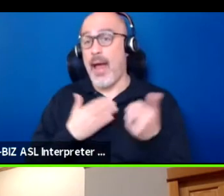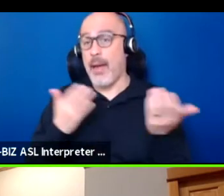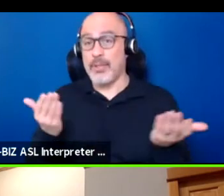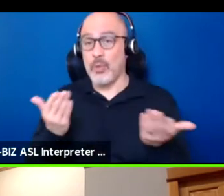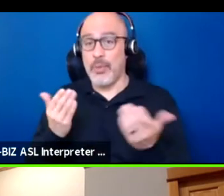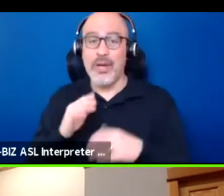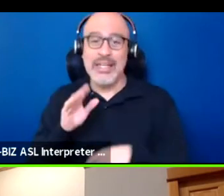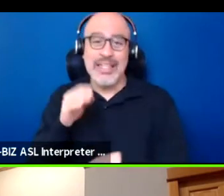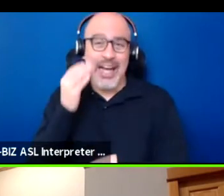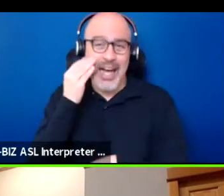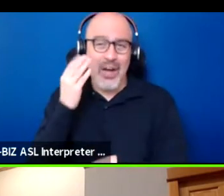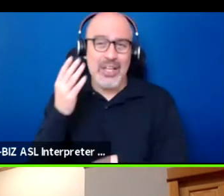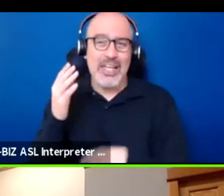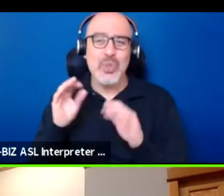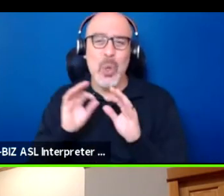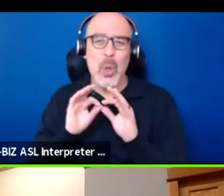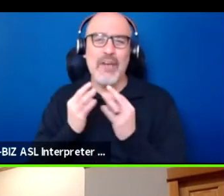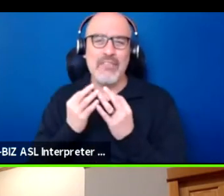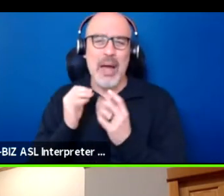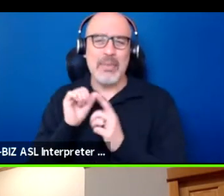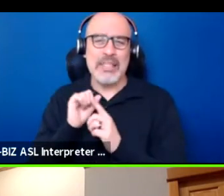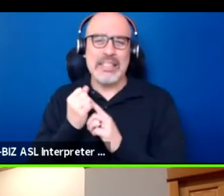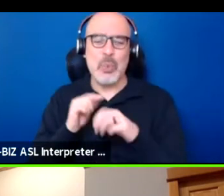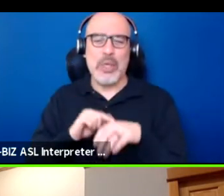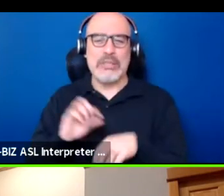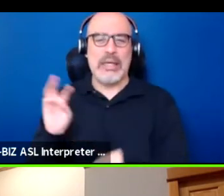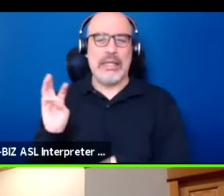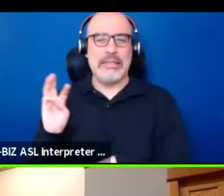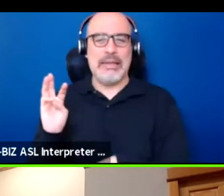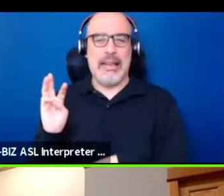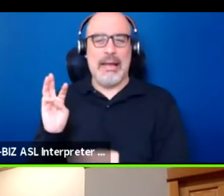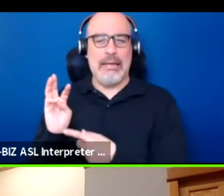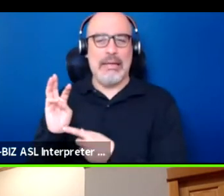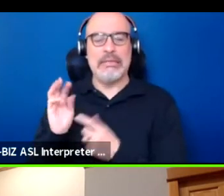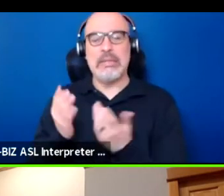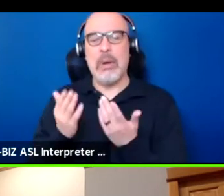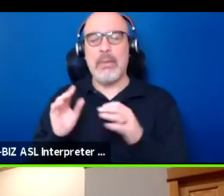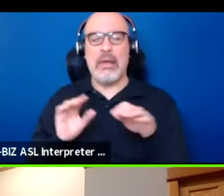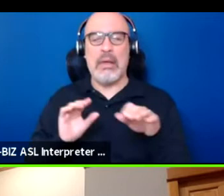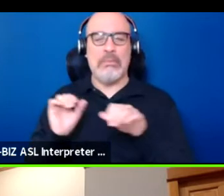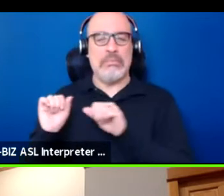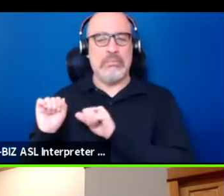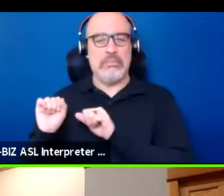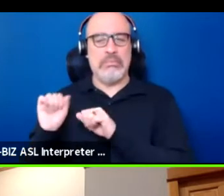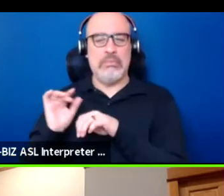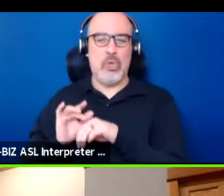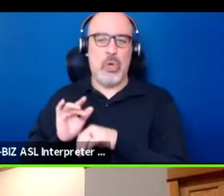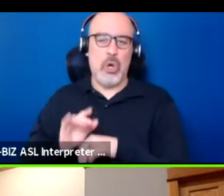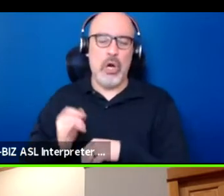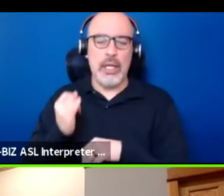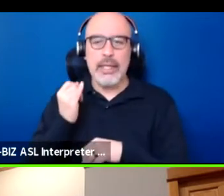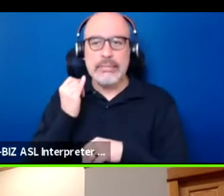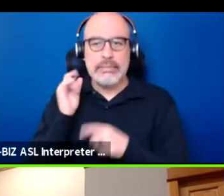that I have a family matter at six o'clock too. So I might have to duck out if I can't delay it anymore